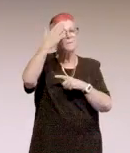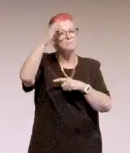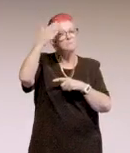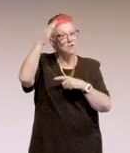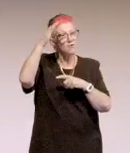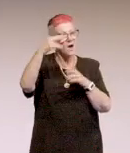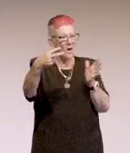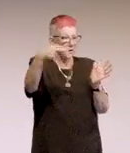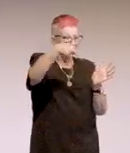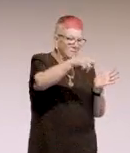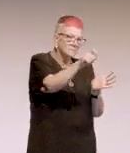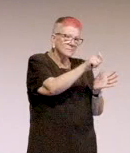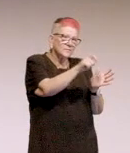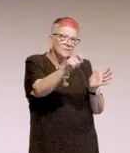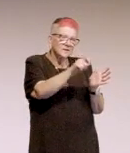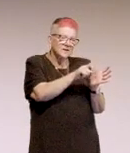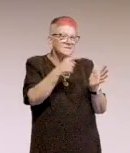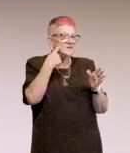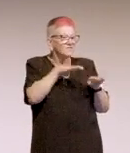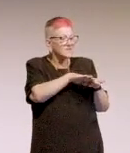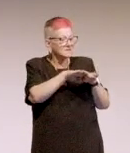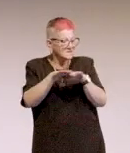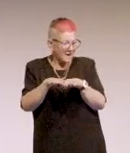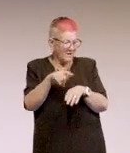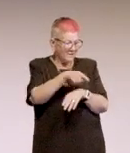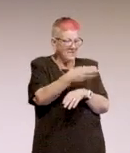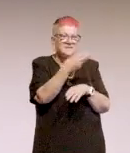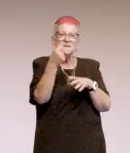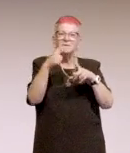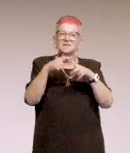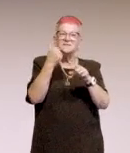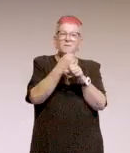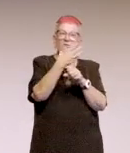And so these are some of the examples. They're pretty good. Looking into the mirror, these ones are pretty good.